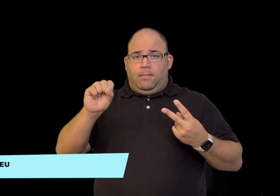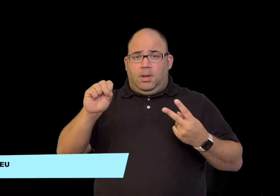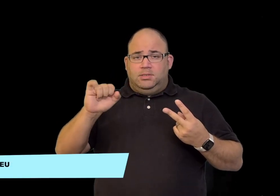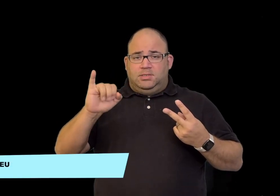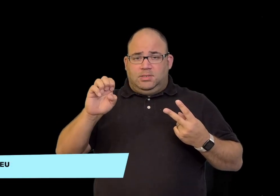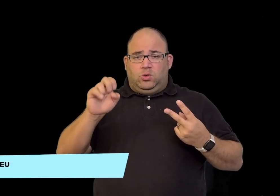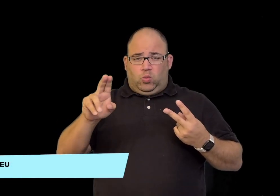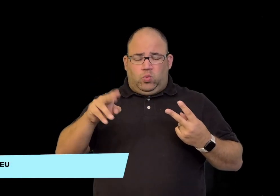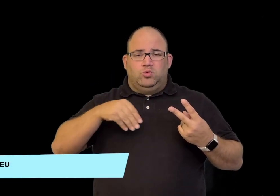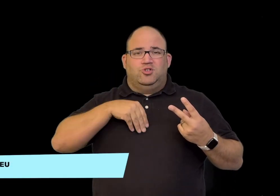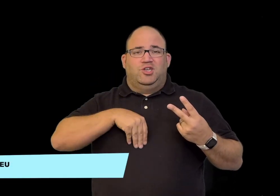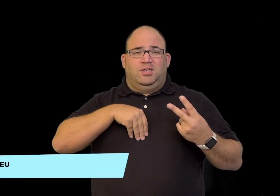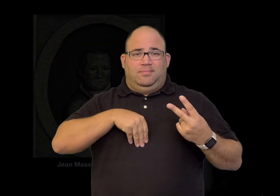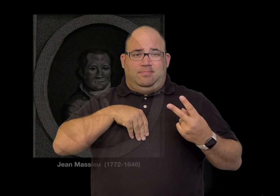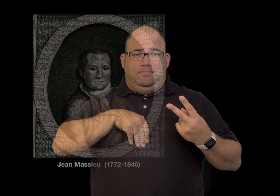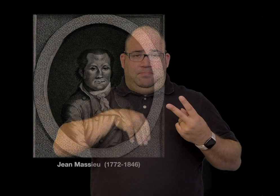and Jean Massieu,